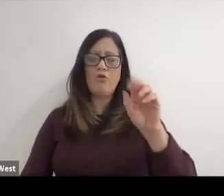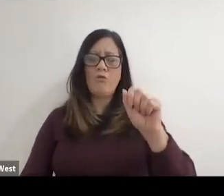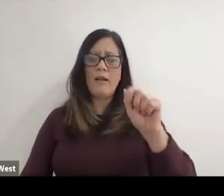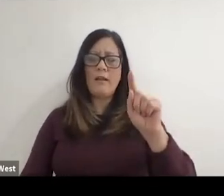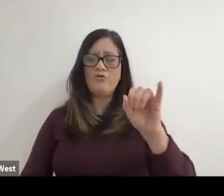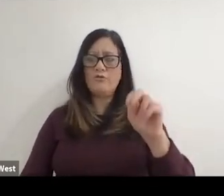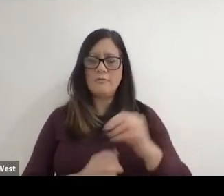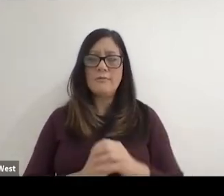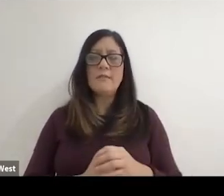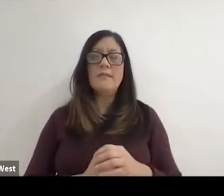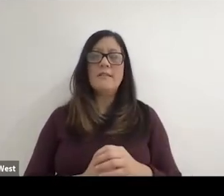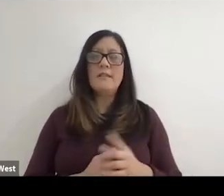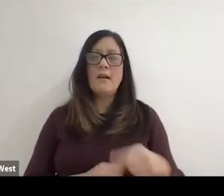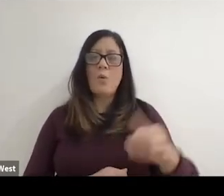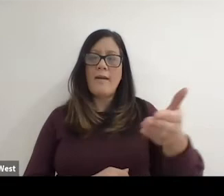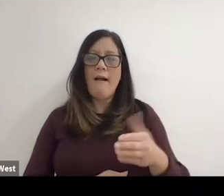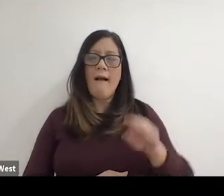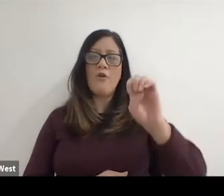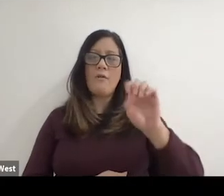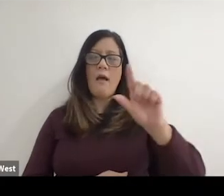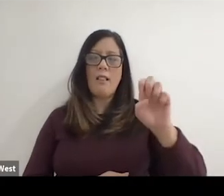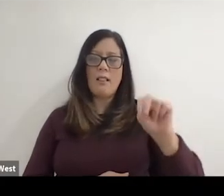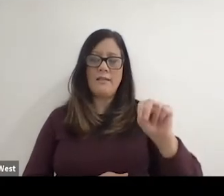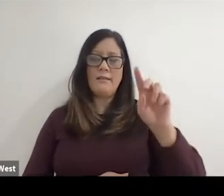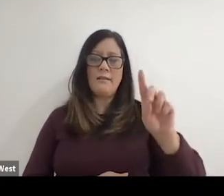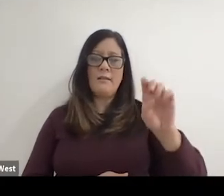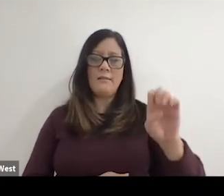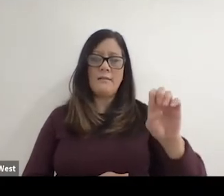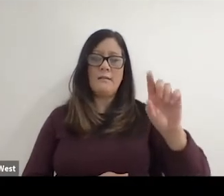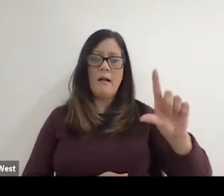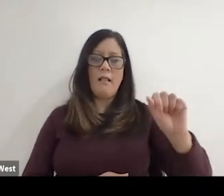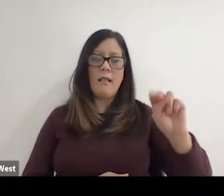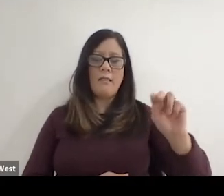So we hired Ellen De Lange who's still works for the ITF.